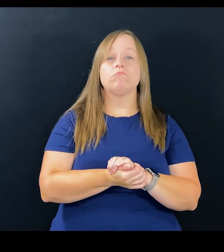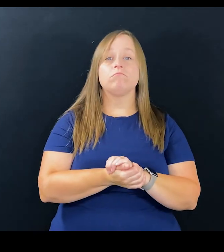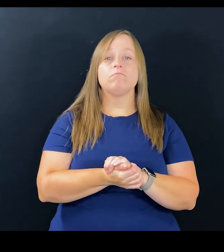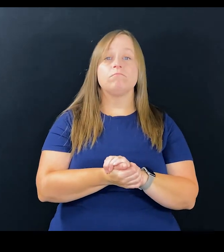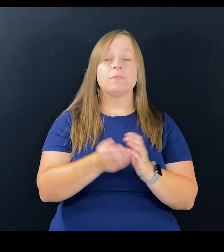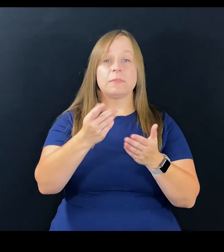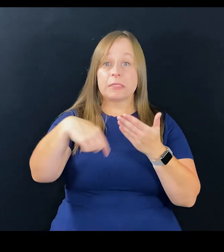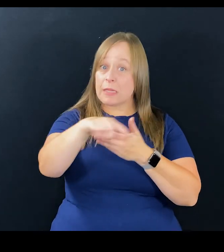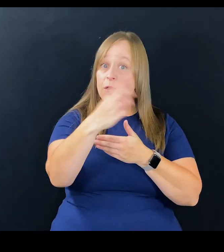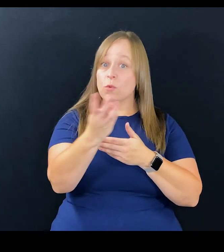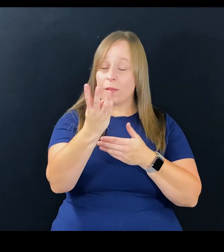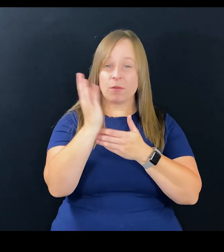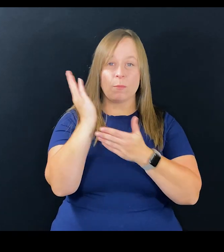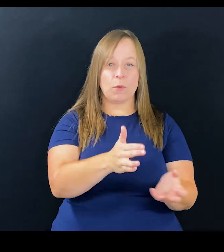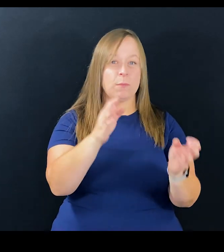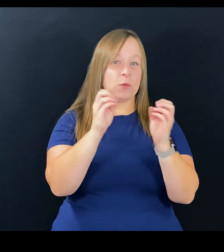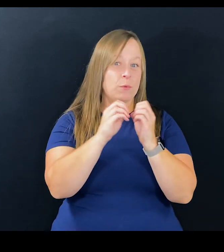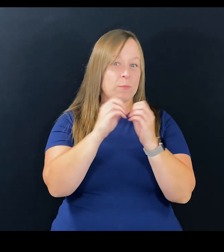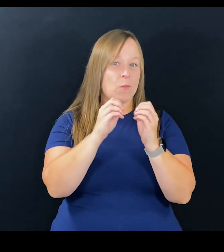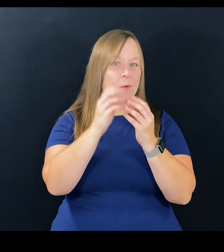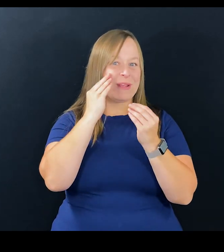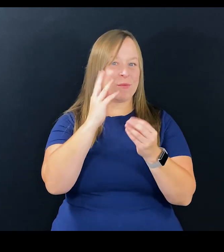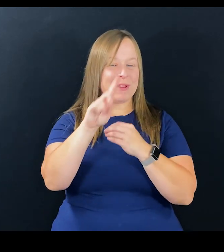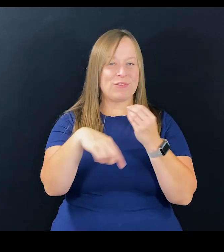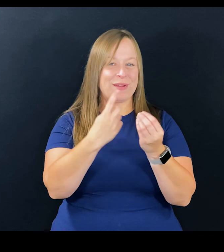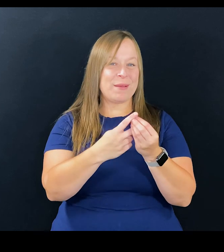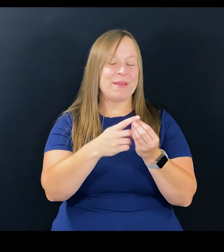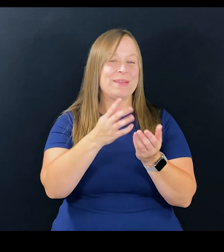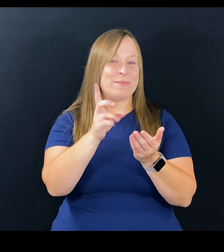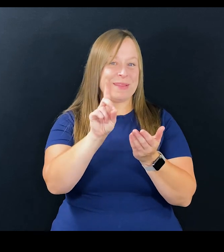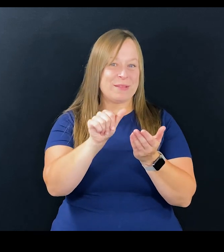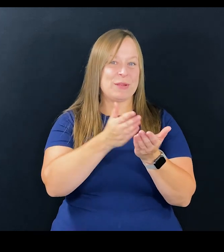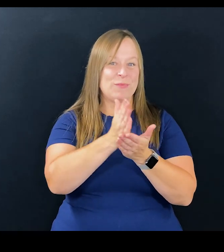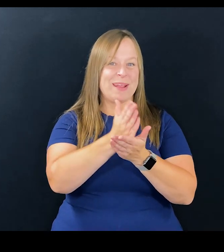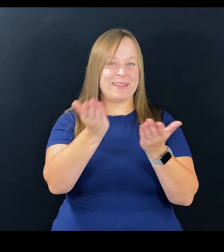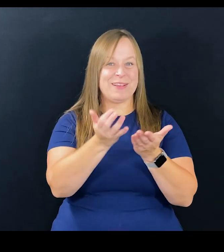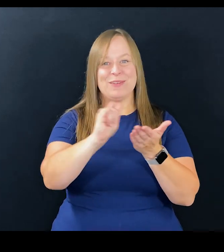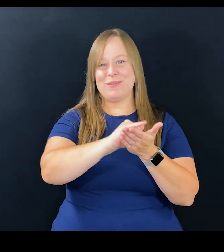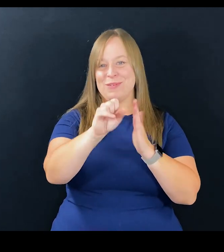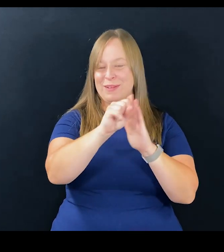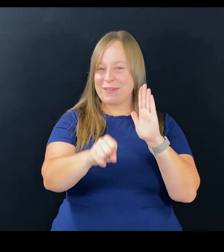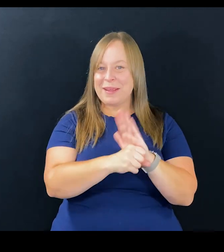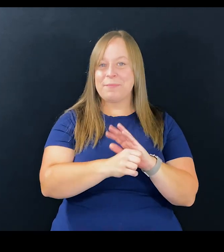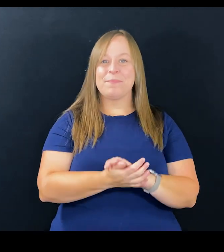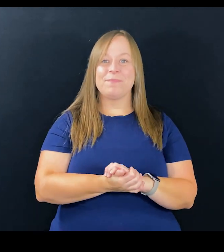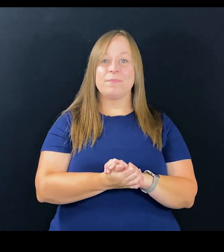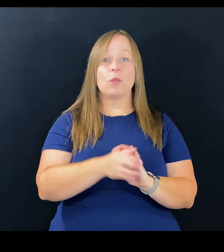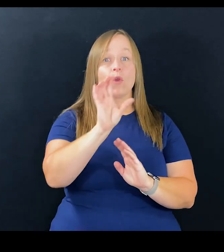or comment below. Tune in next Wednesday, where we'll bring you more information on disability rights in the state